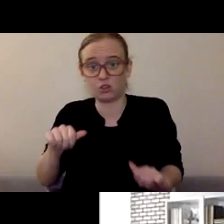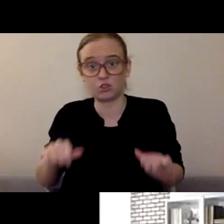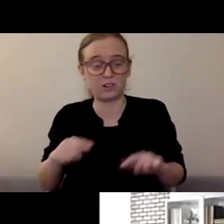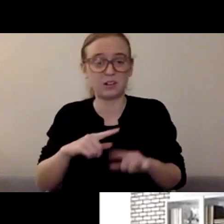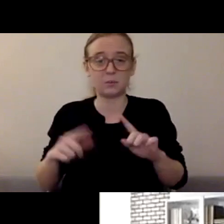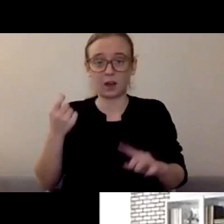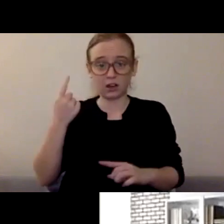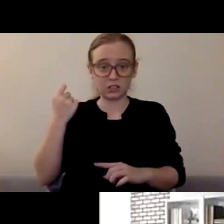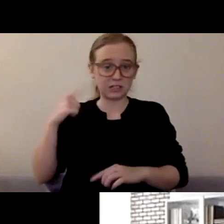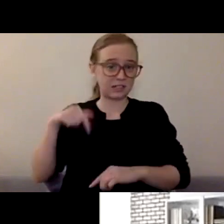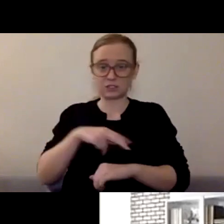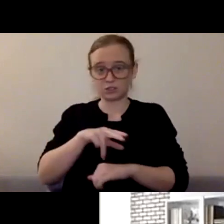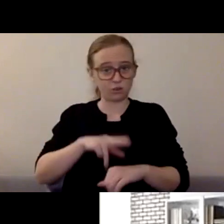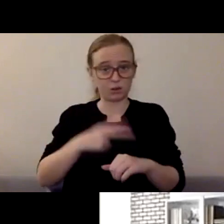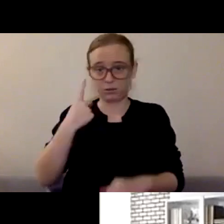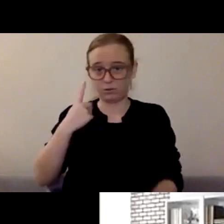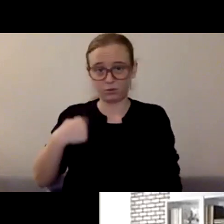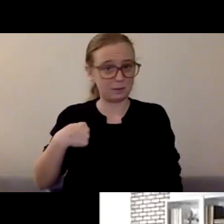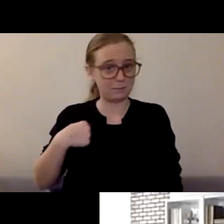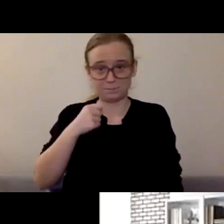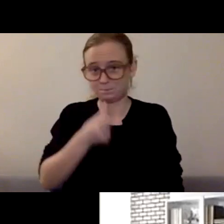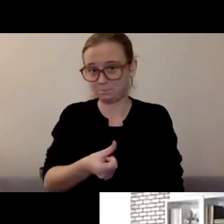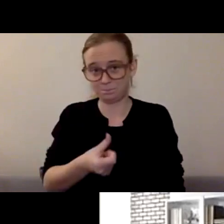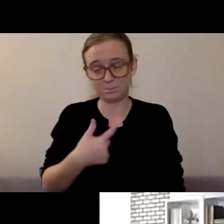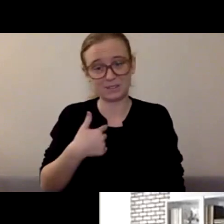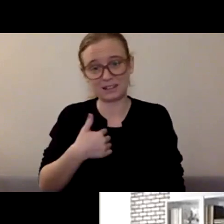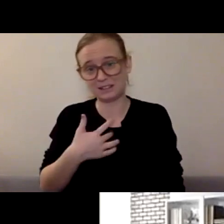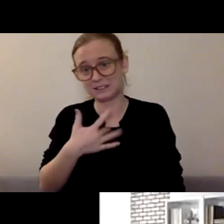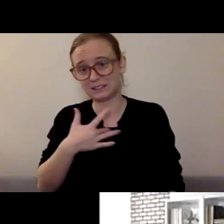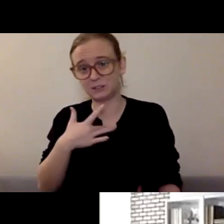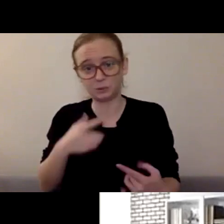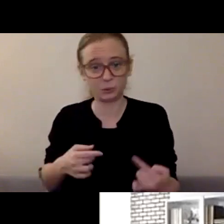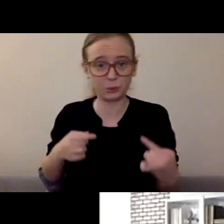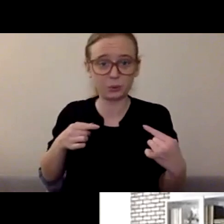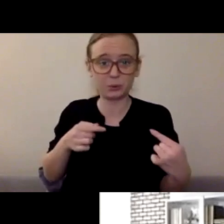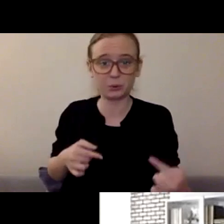You're not alone. This can be incredibly isolating, but you're not alone.